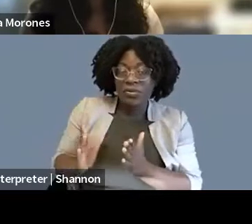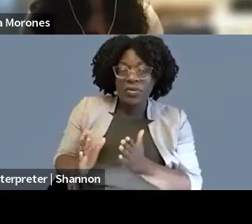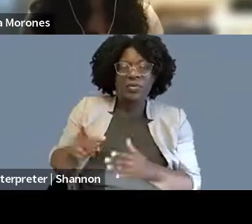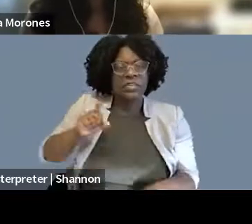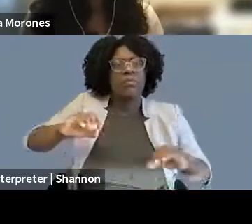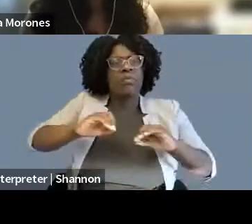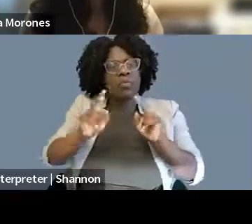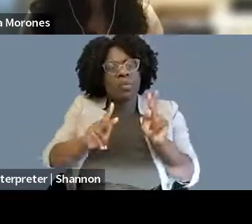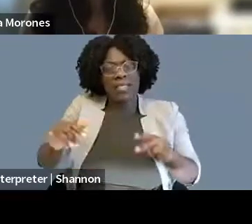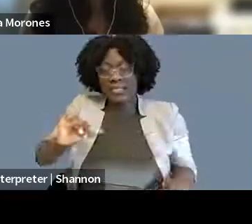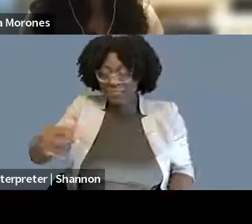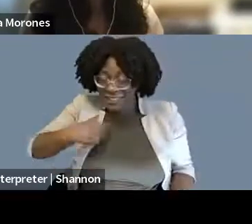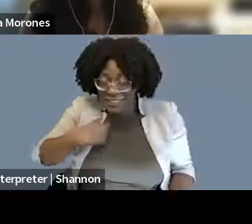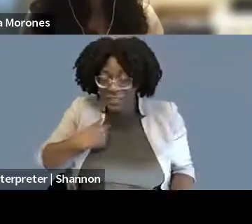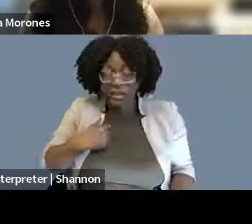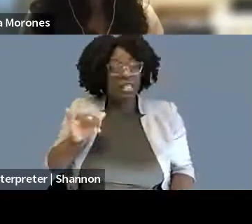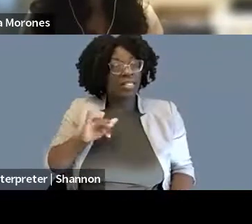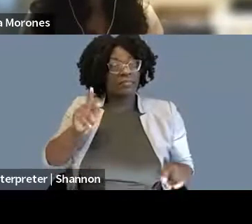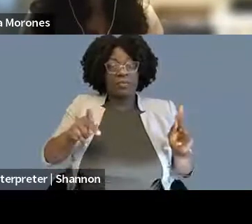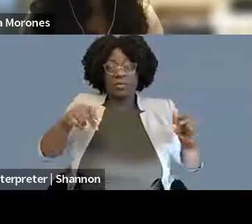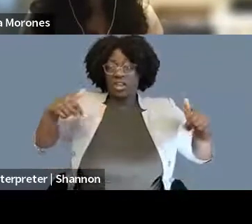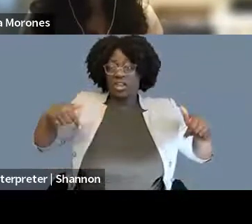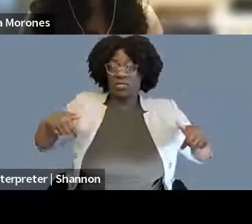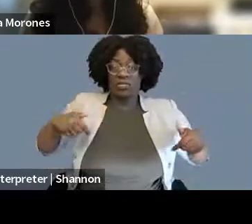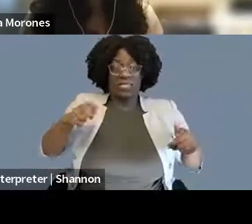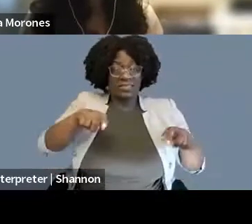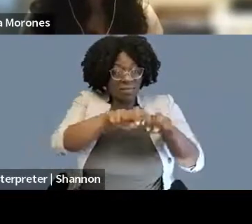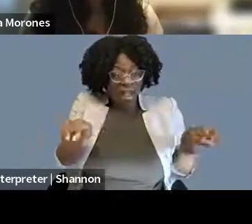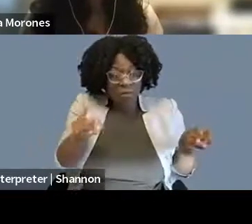And the sense that rightly, the term free speech